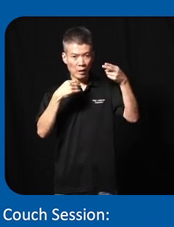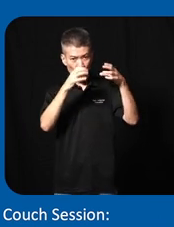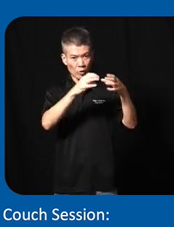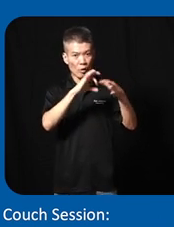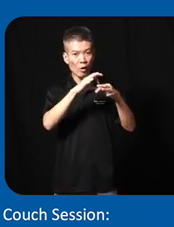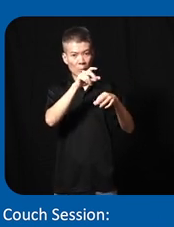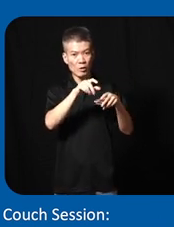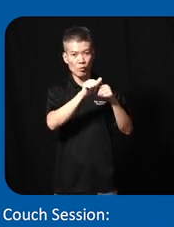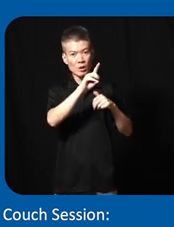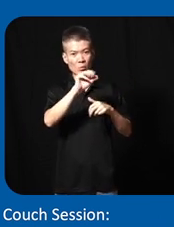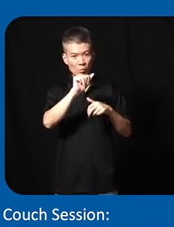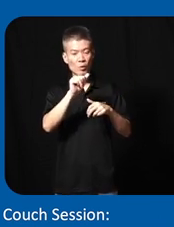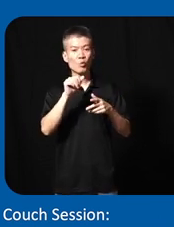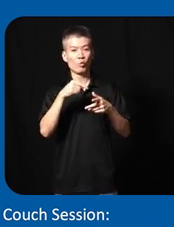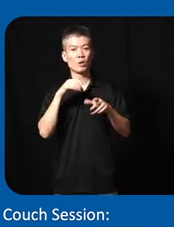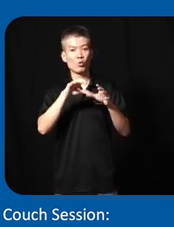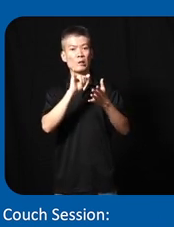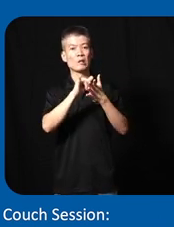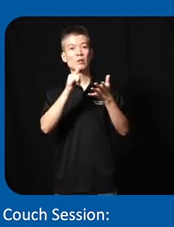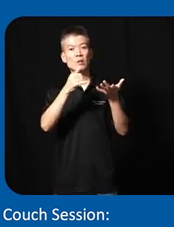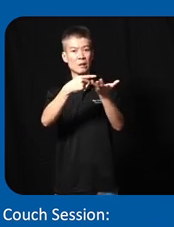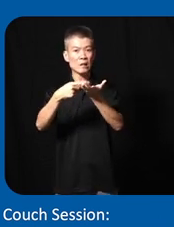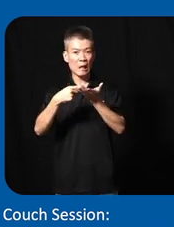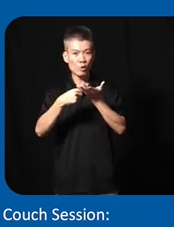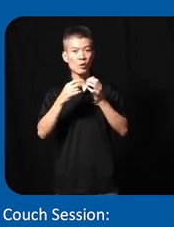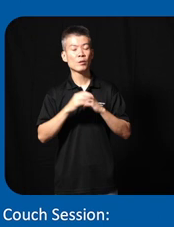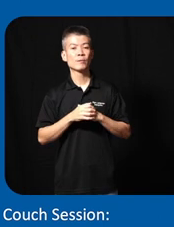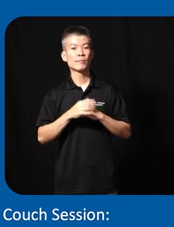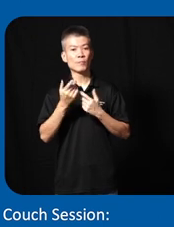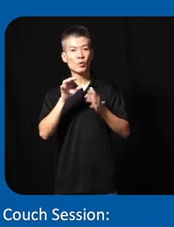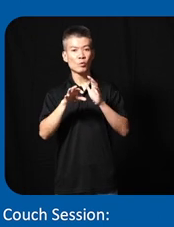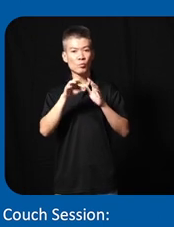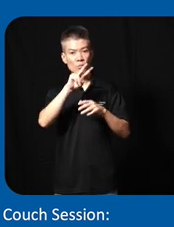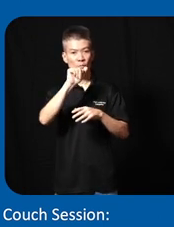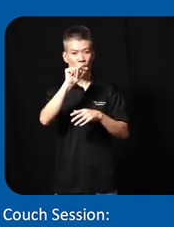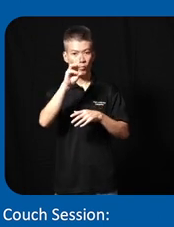person with disability so we do this kind of discussion to uh to validate uh our finding